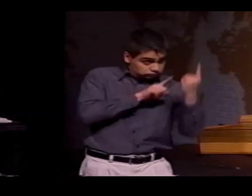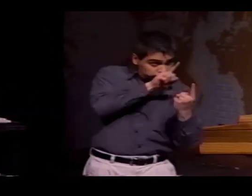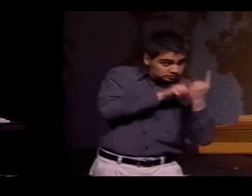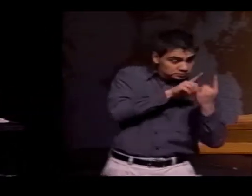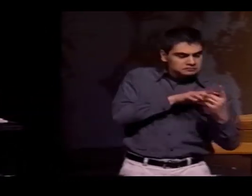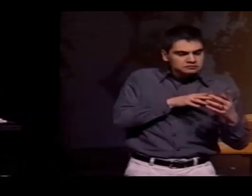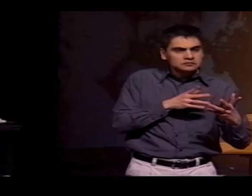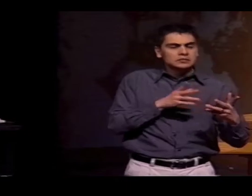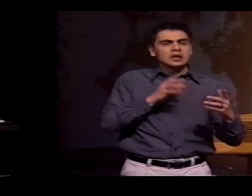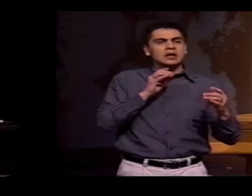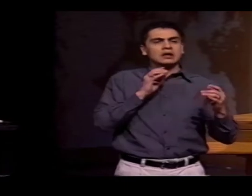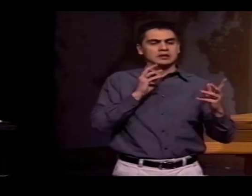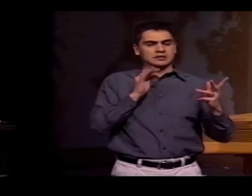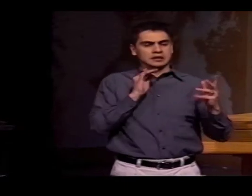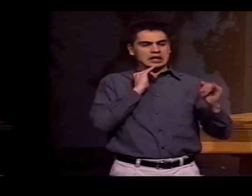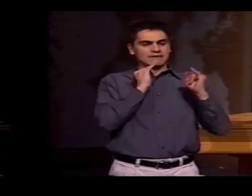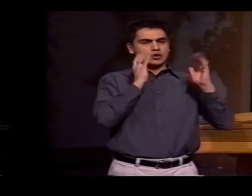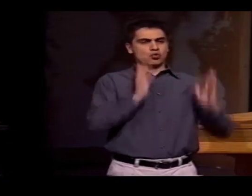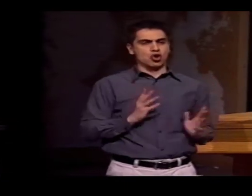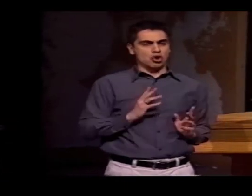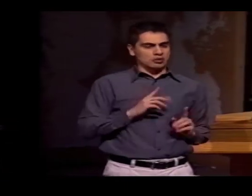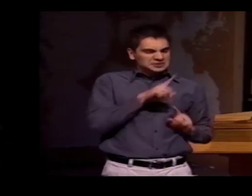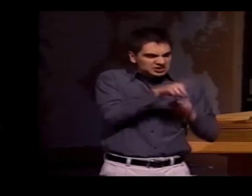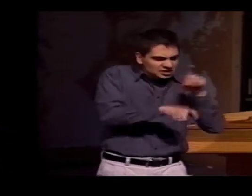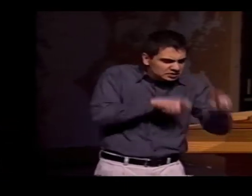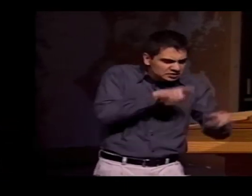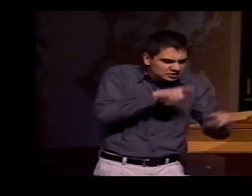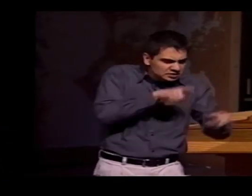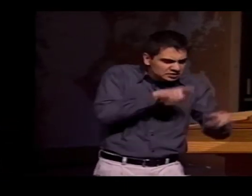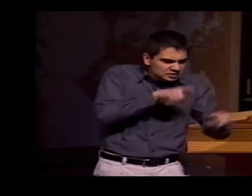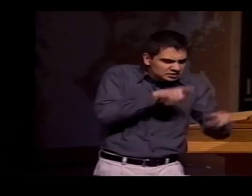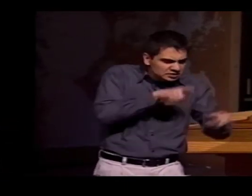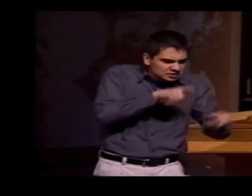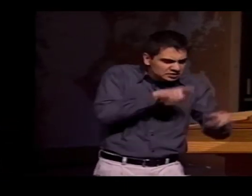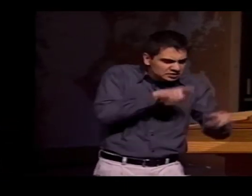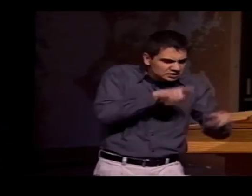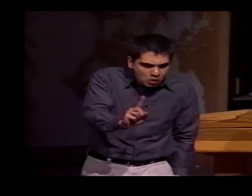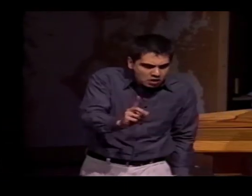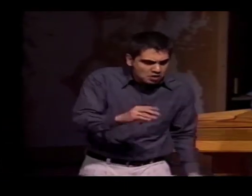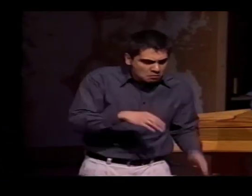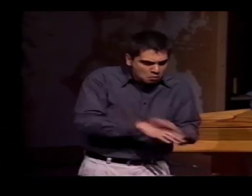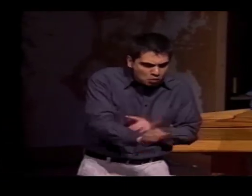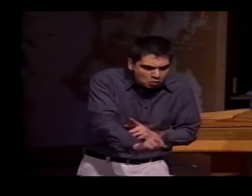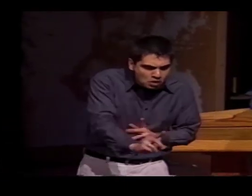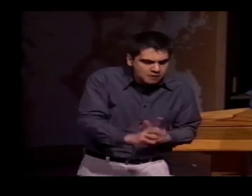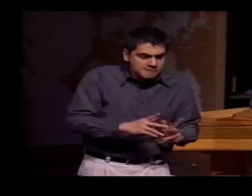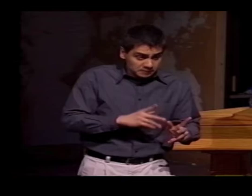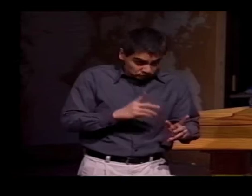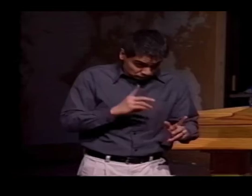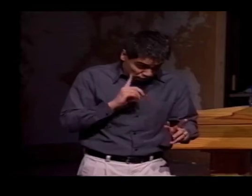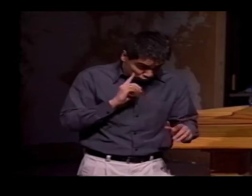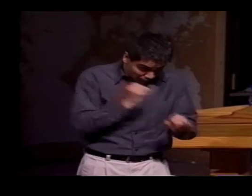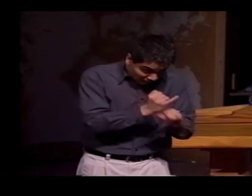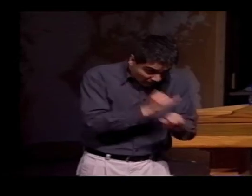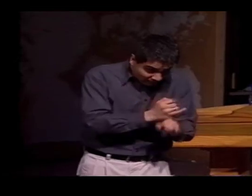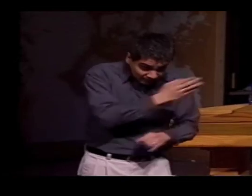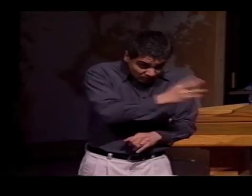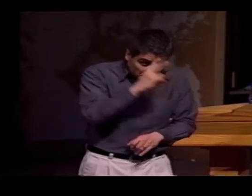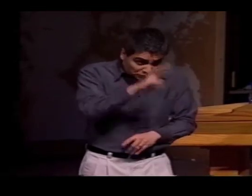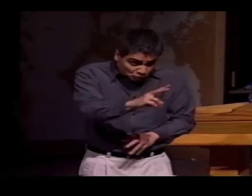THE ONE-ON-ONE INTERVIEW-- WELL, FOR EXAMPLE, LET ME START BY SAYING THIS WAY. AN INTERVIEWER WOULD SAY, "WHERE ARE YOU FROM?